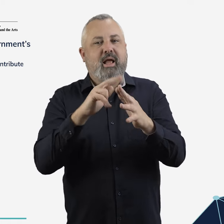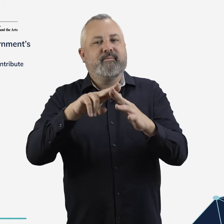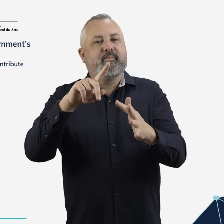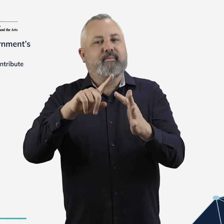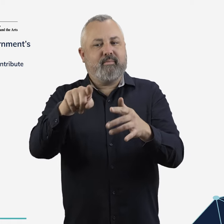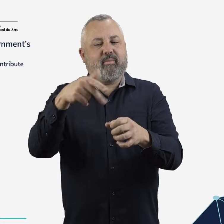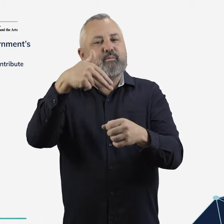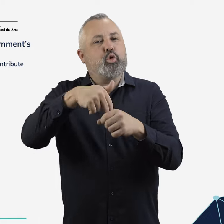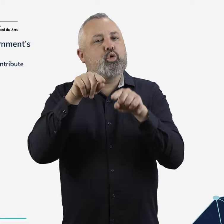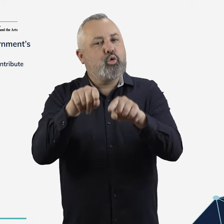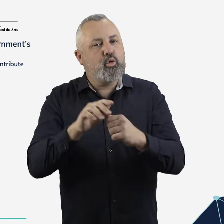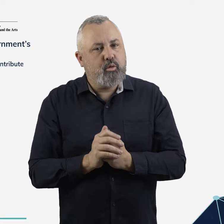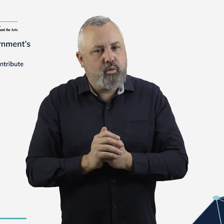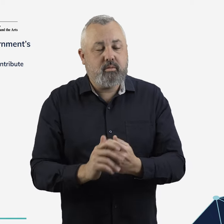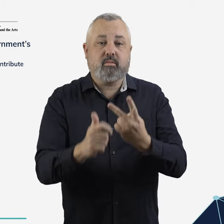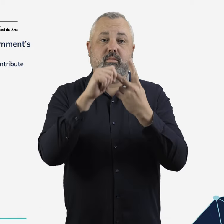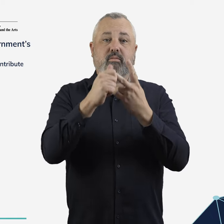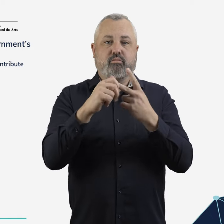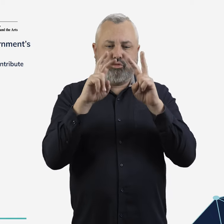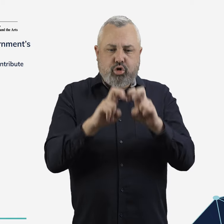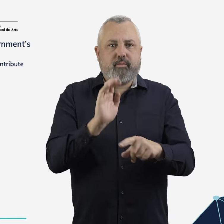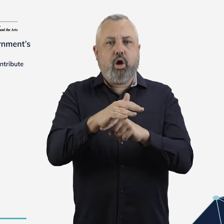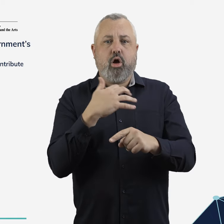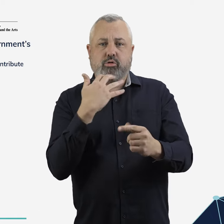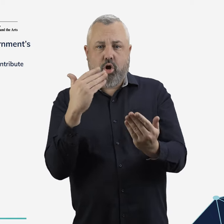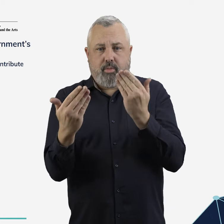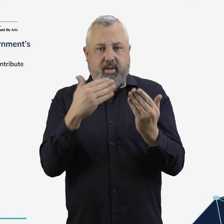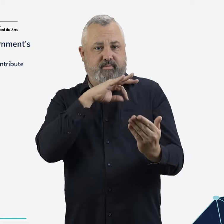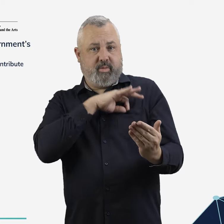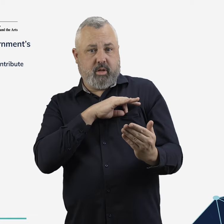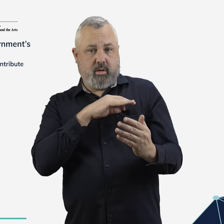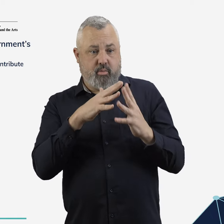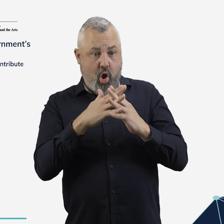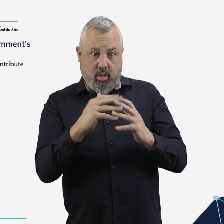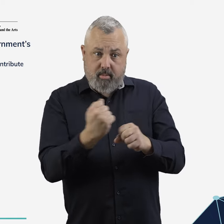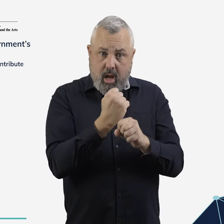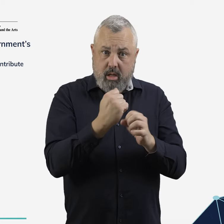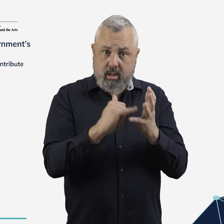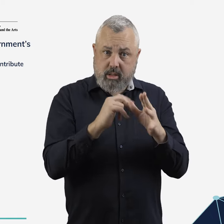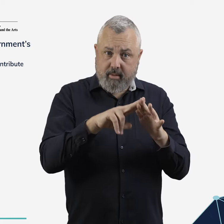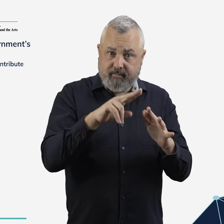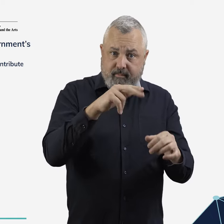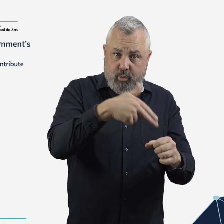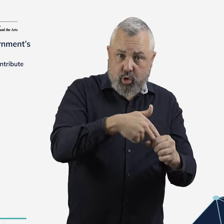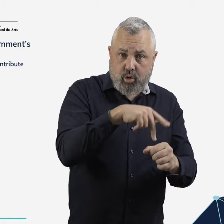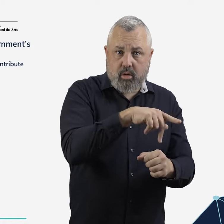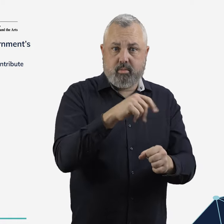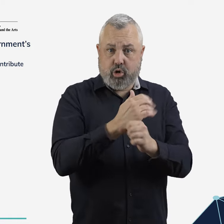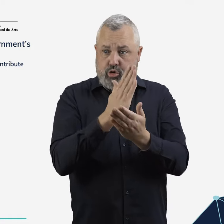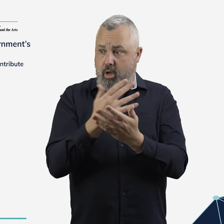These commitments build on the existing $30 million that the